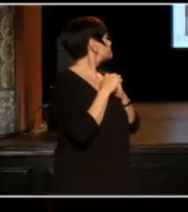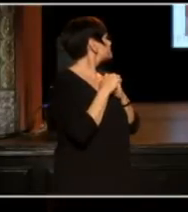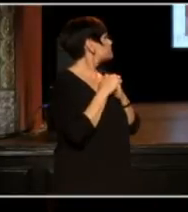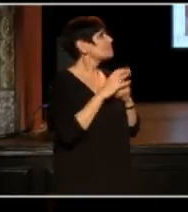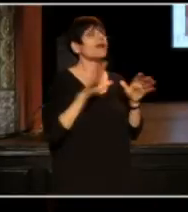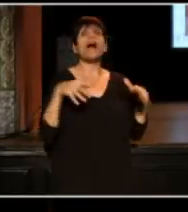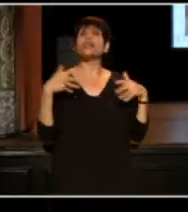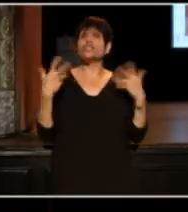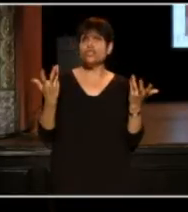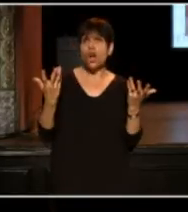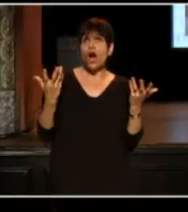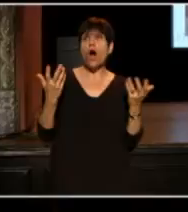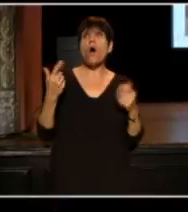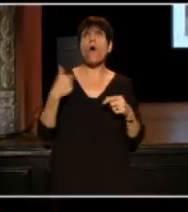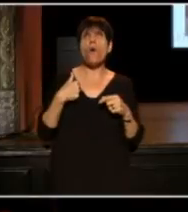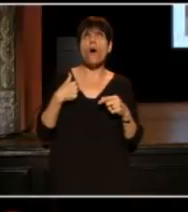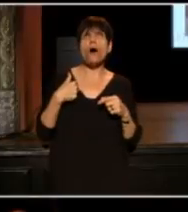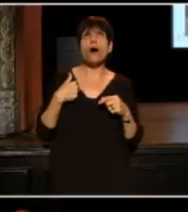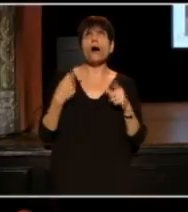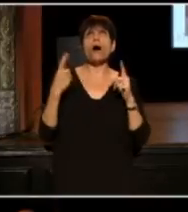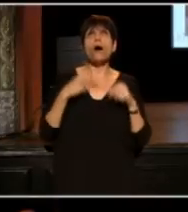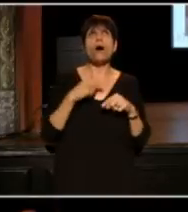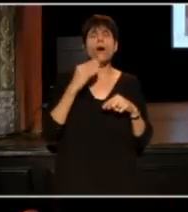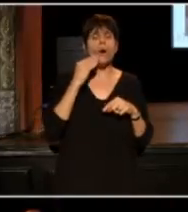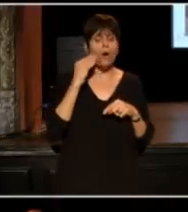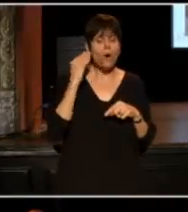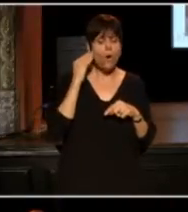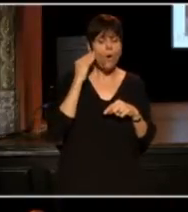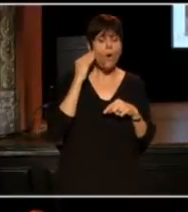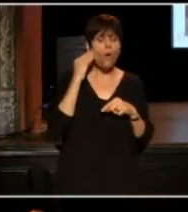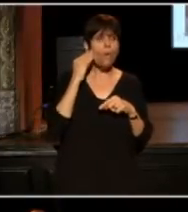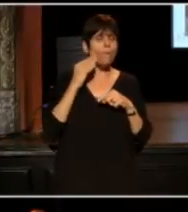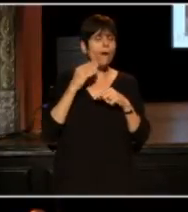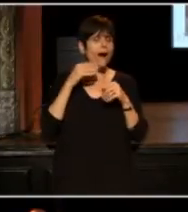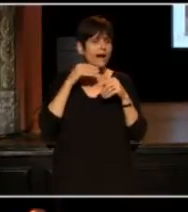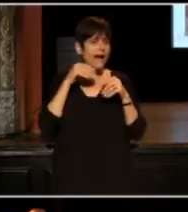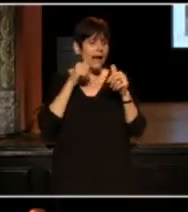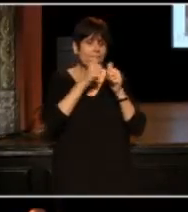(video footage) (woman) I came home and I remember I really couldn't move past the entrance of the house